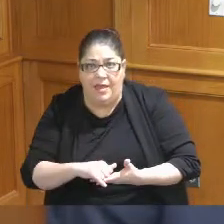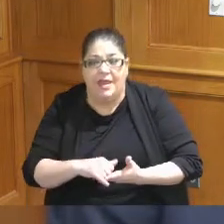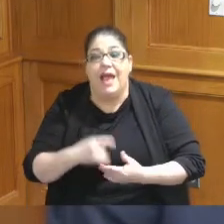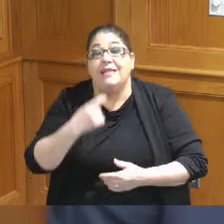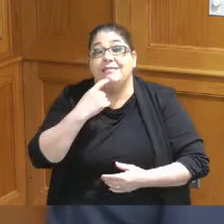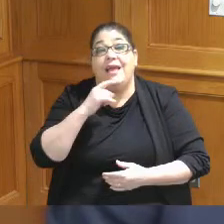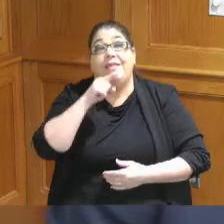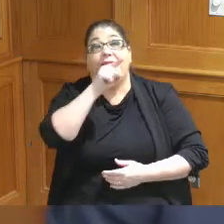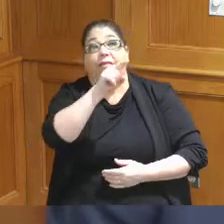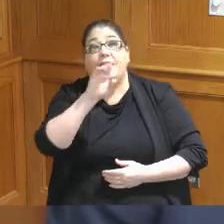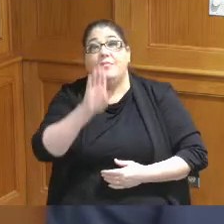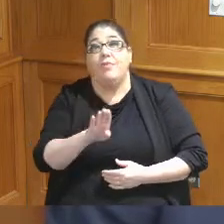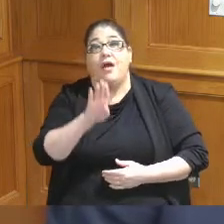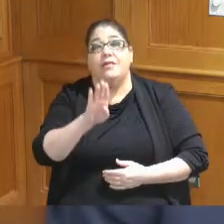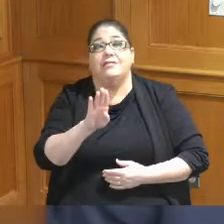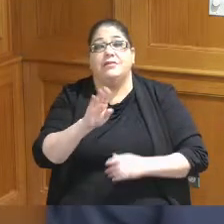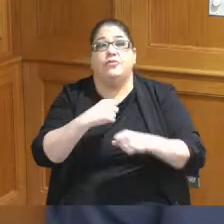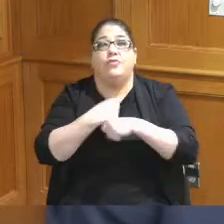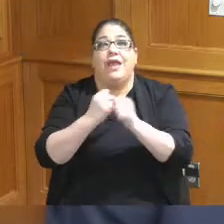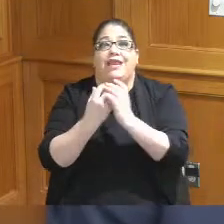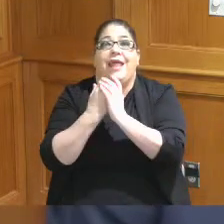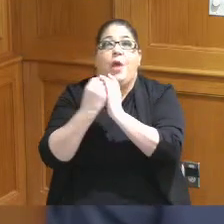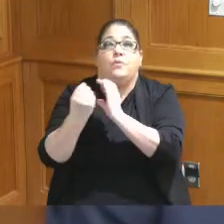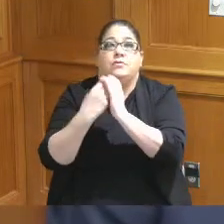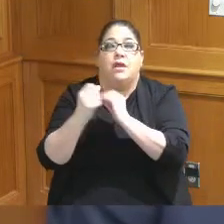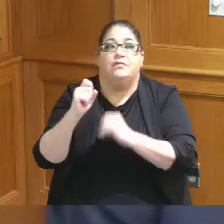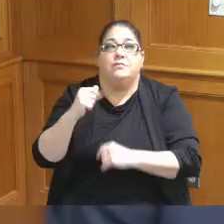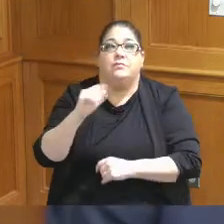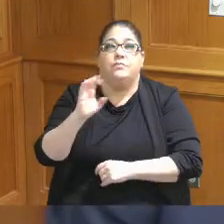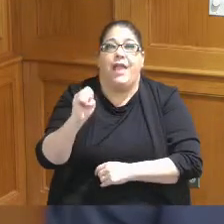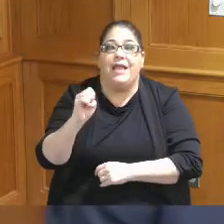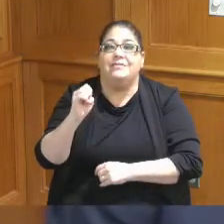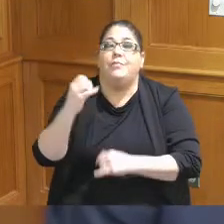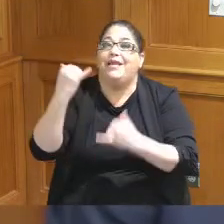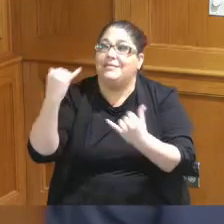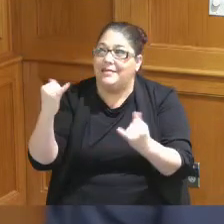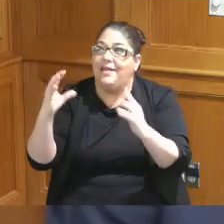has created outdoor space because that's what convention centers are doing right now Boston